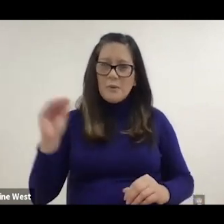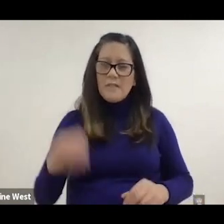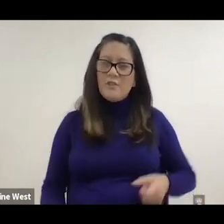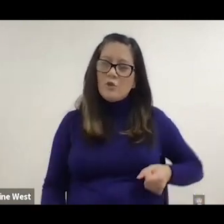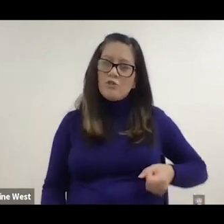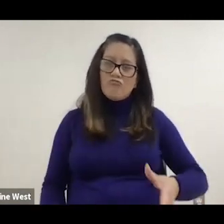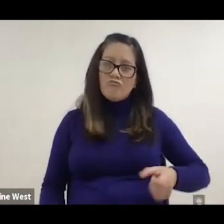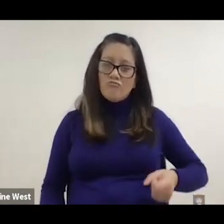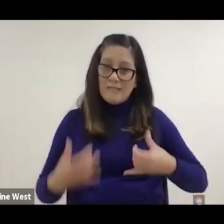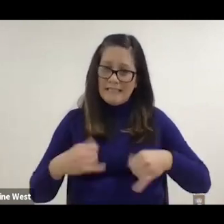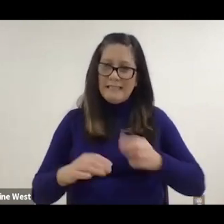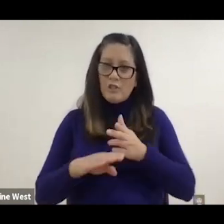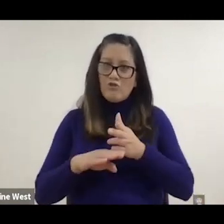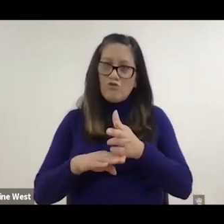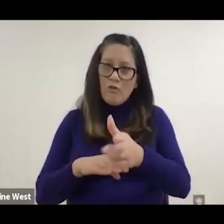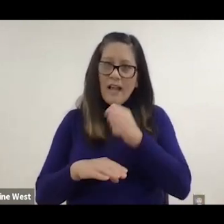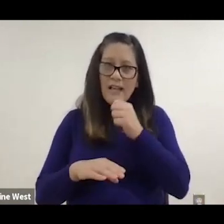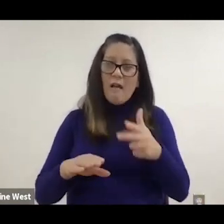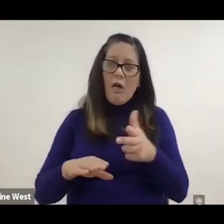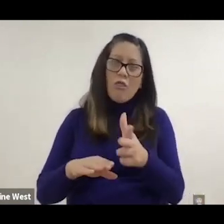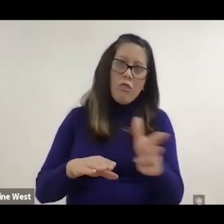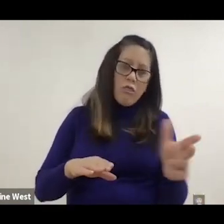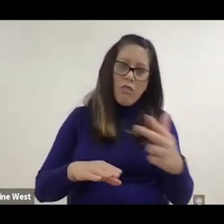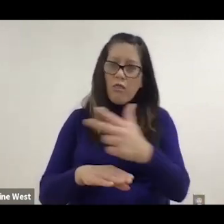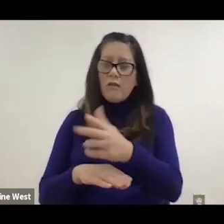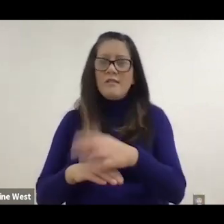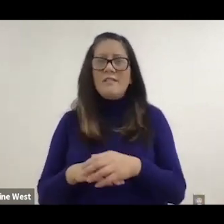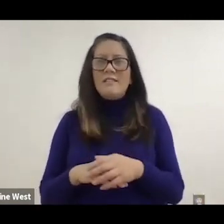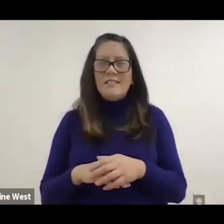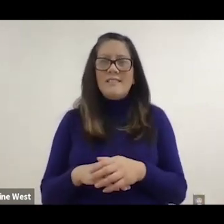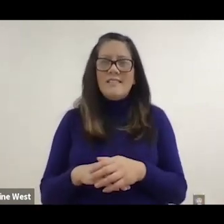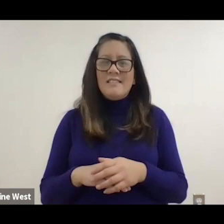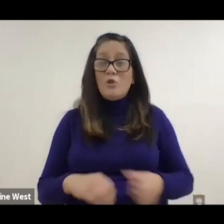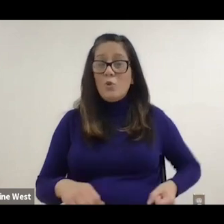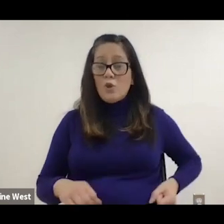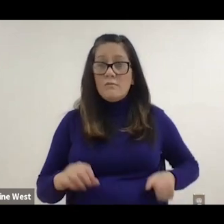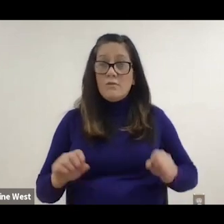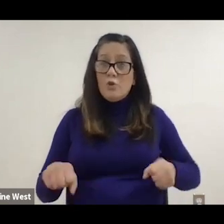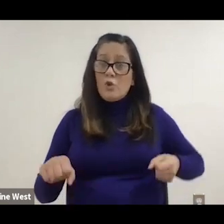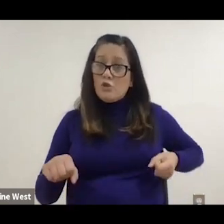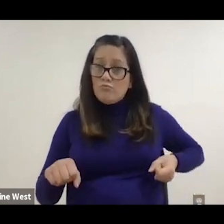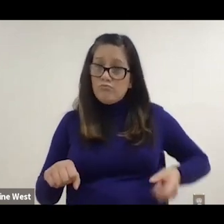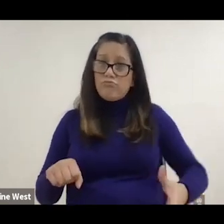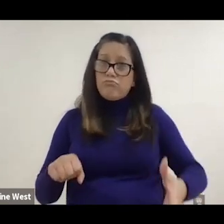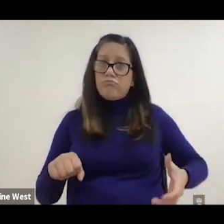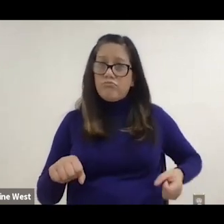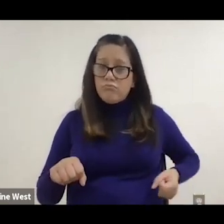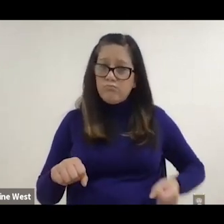and then you could kind of push a little harder and unlock the bearing and turn and then go back